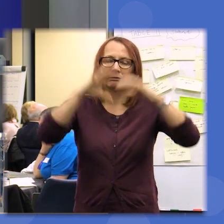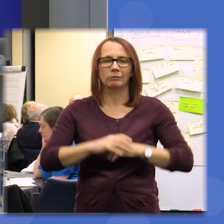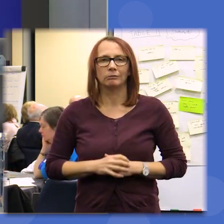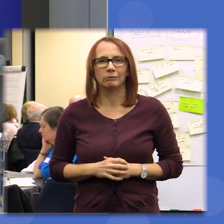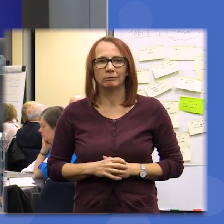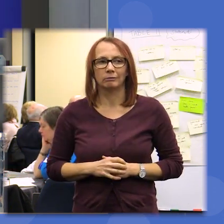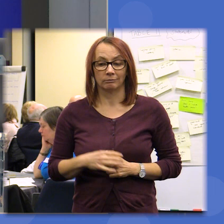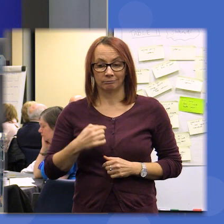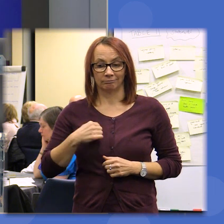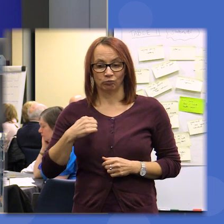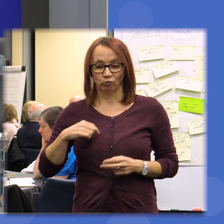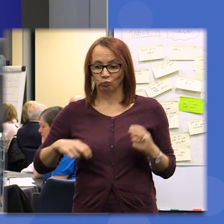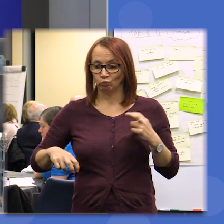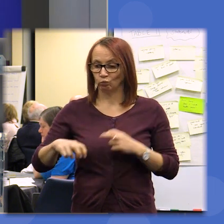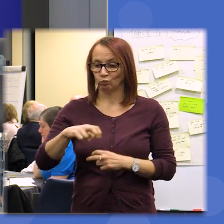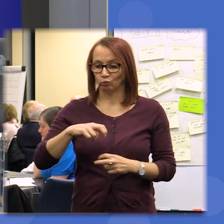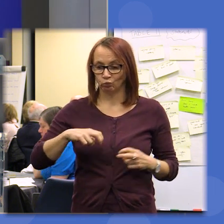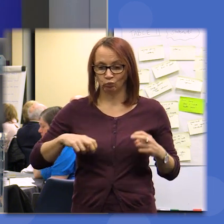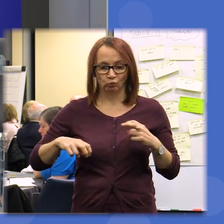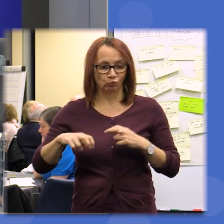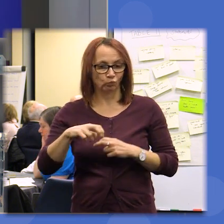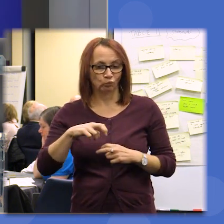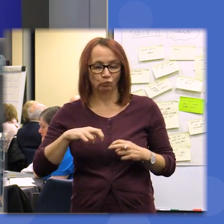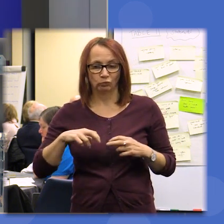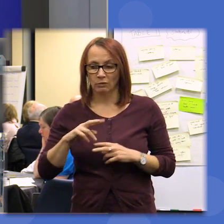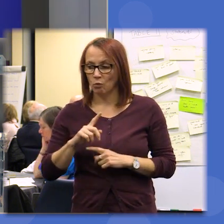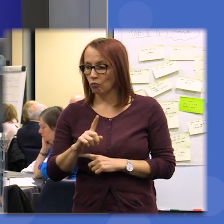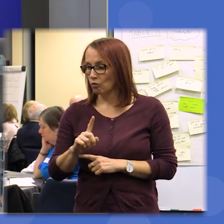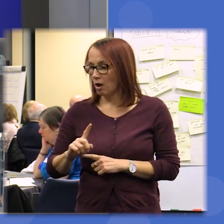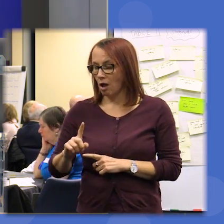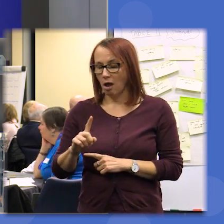around the room M if we could harness deliberative to be it as a